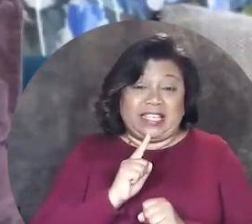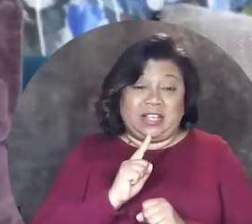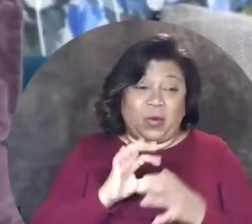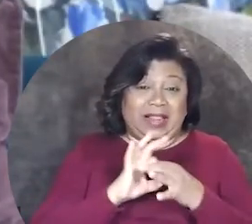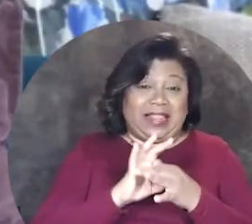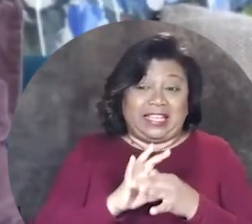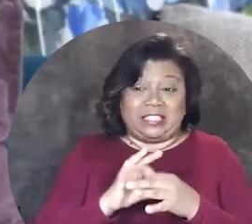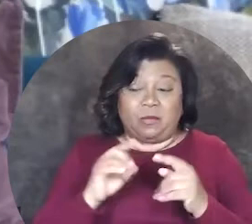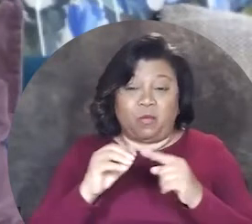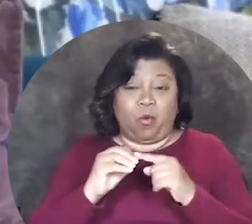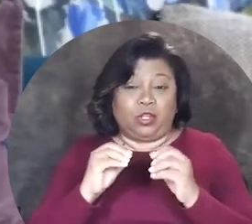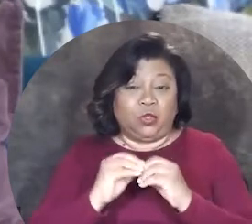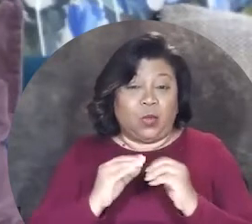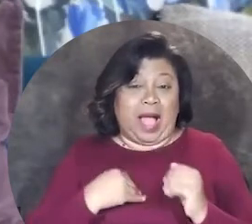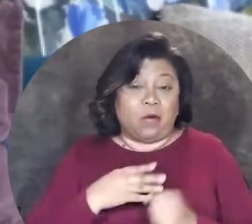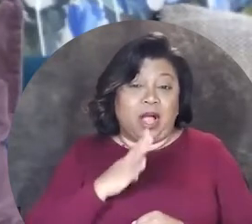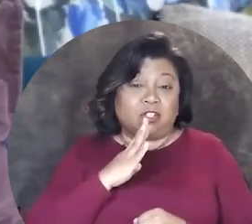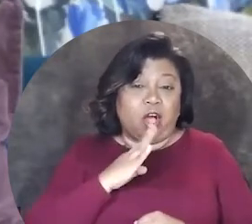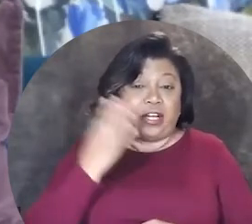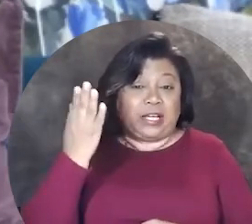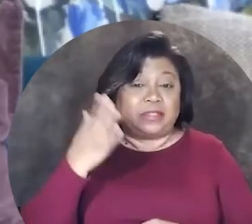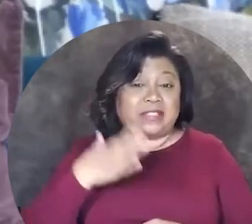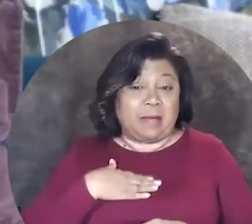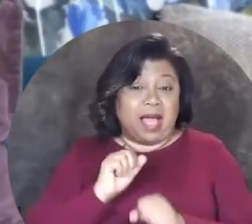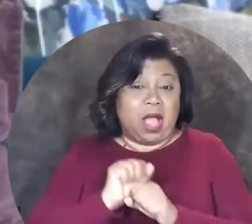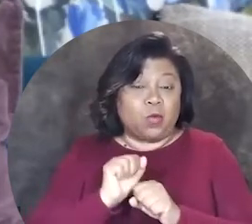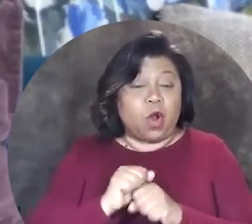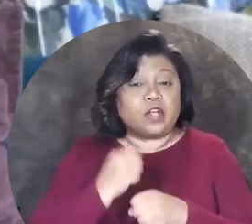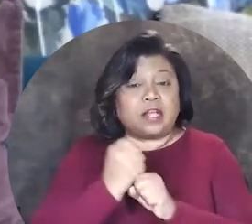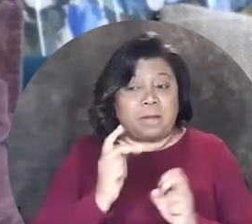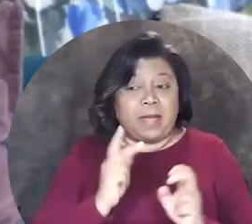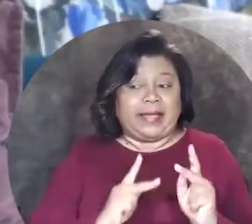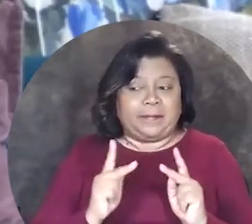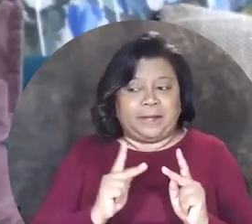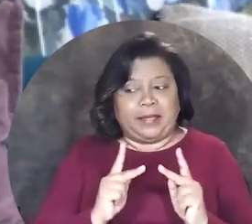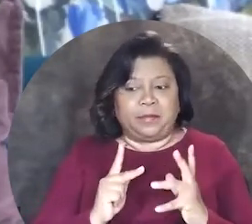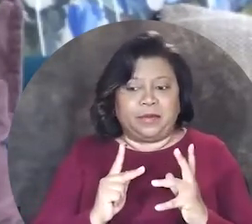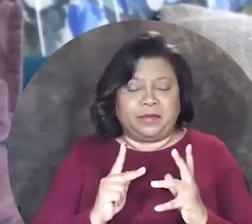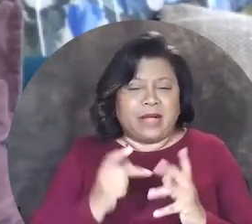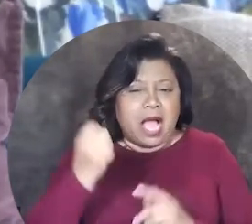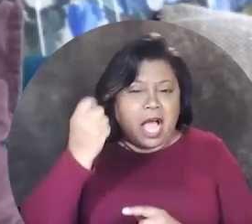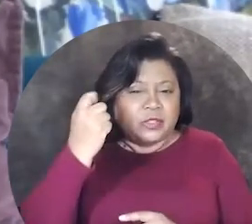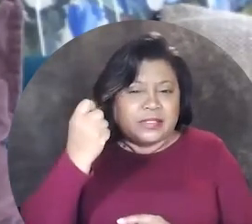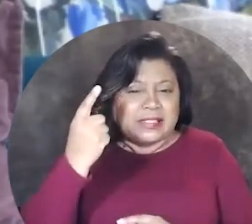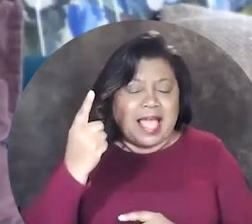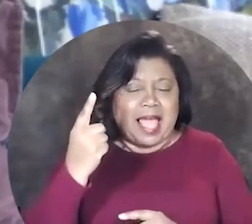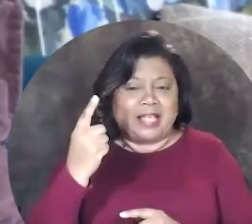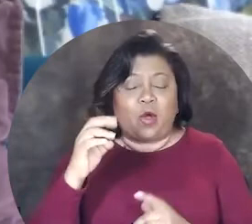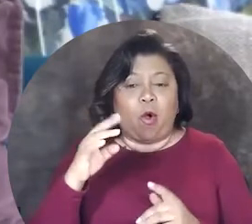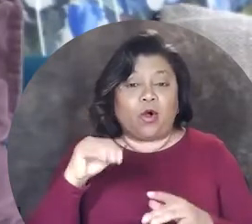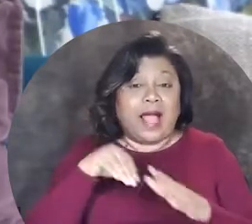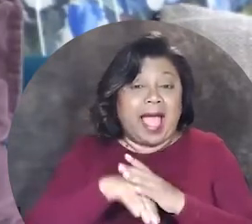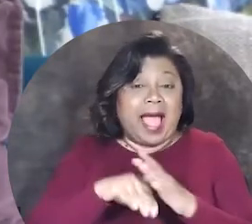probably relates more to how I talk and present my work to make people understand or